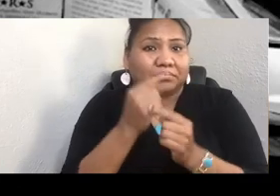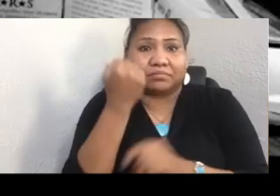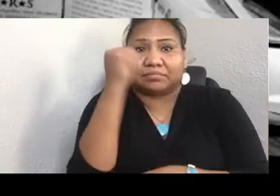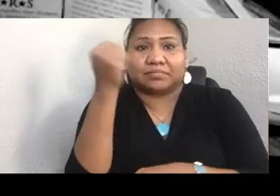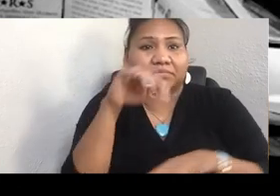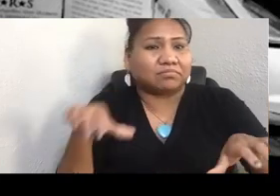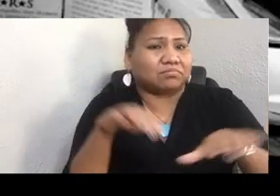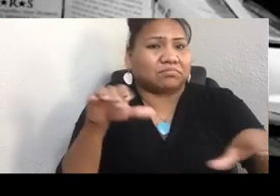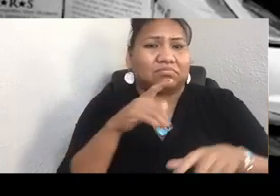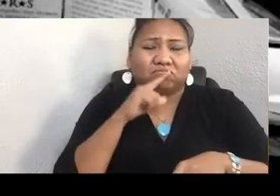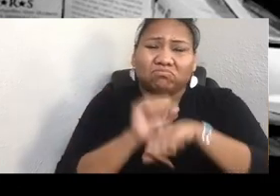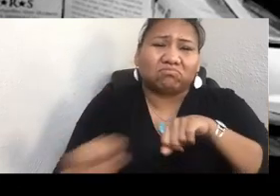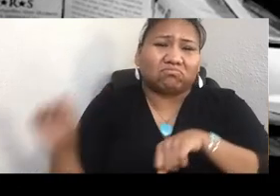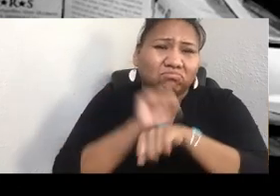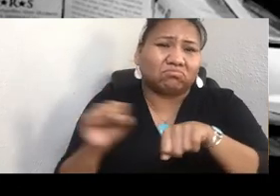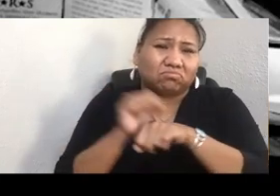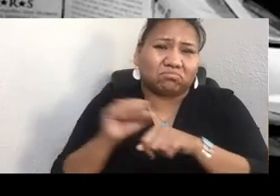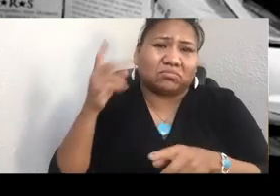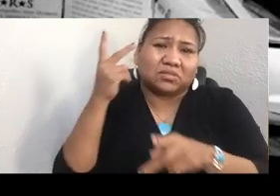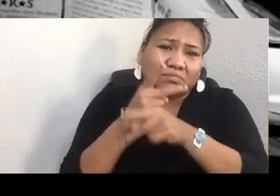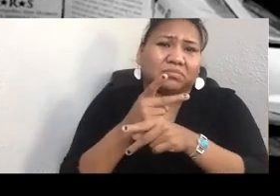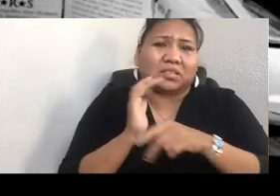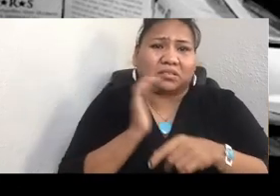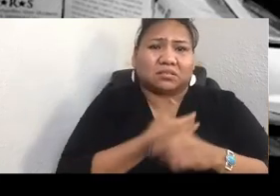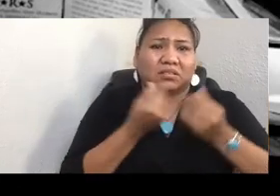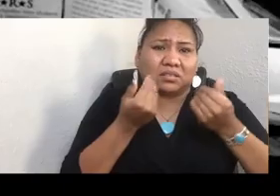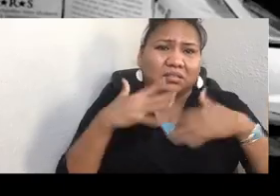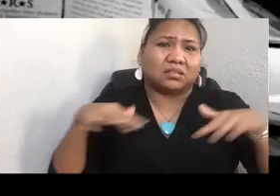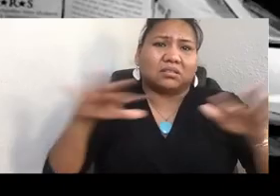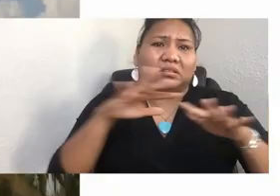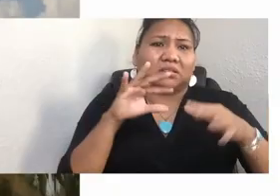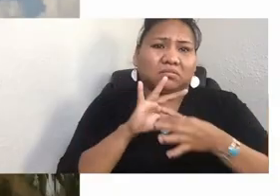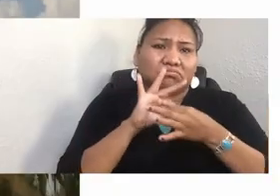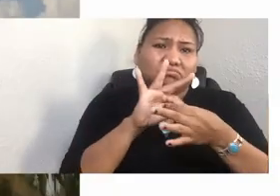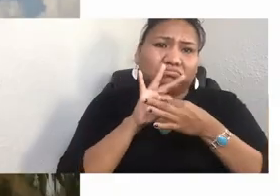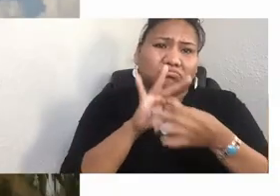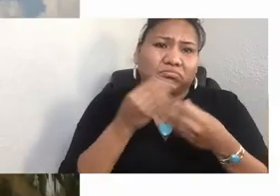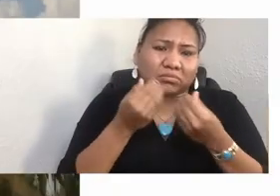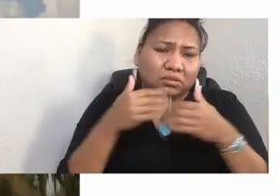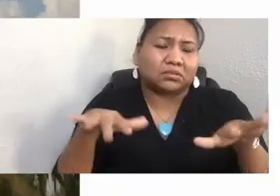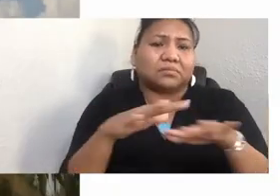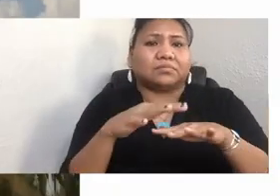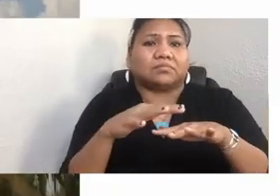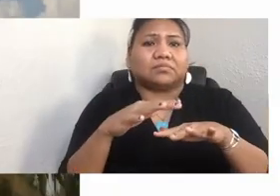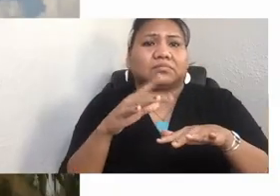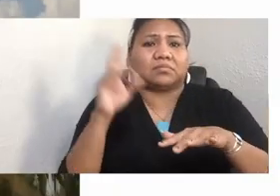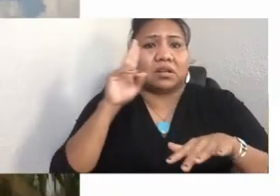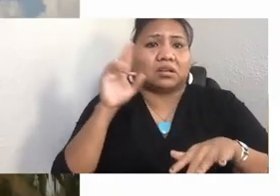and, thereby, to ourselves. Dr. Henrietta Mann would tell me we are the keepers of this Earth.